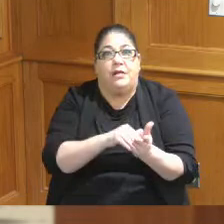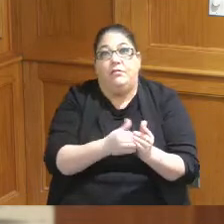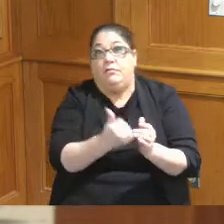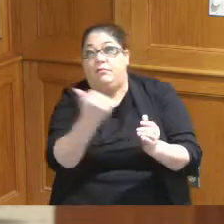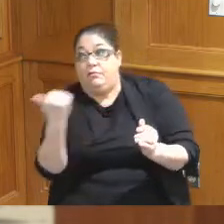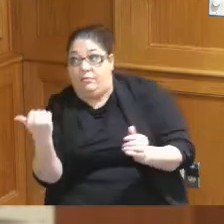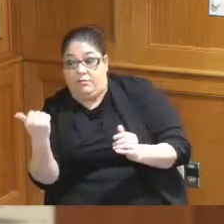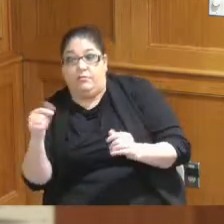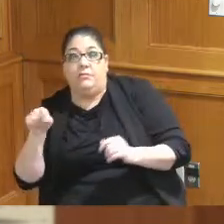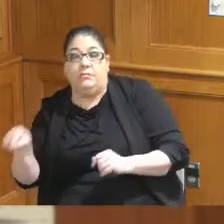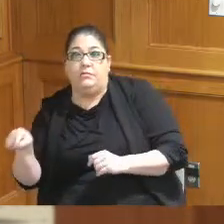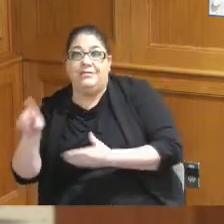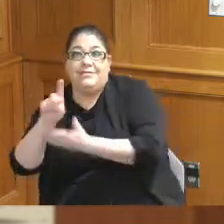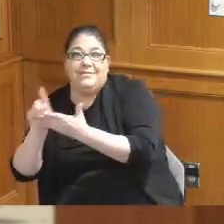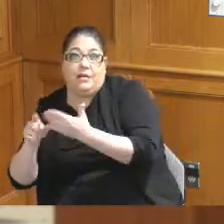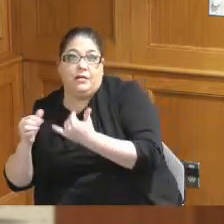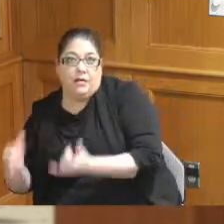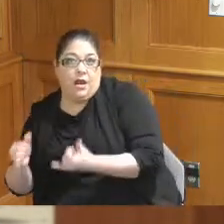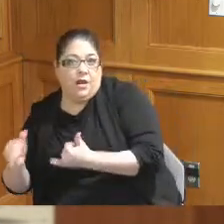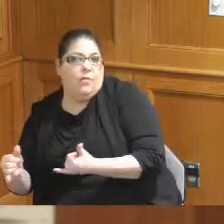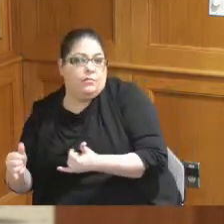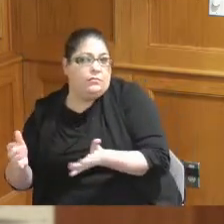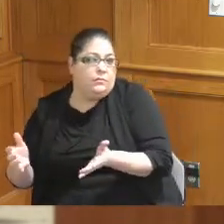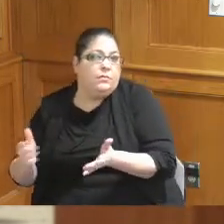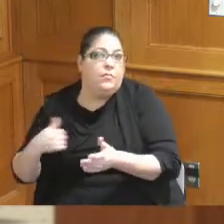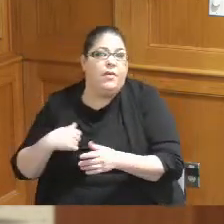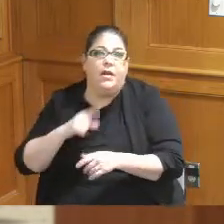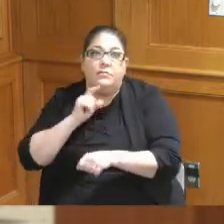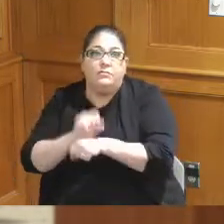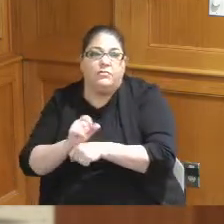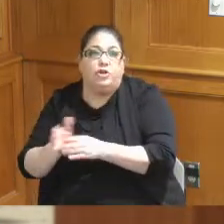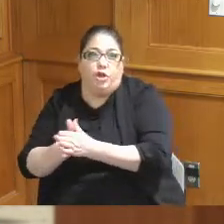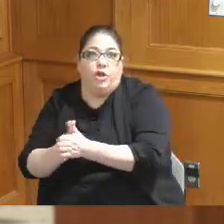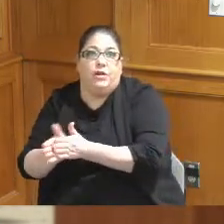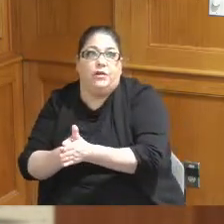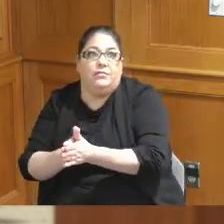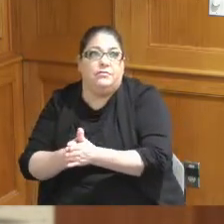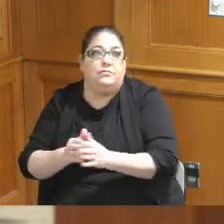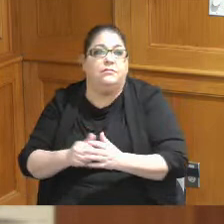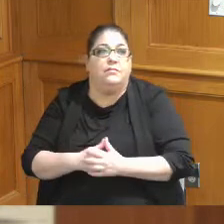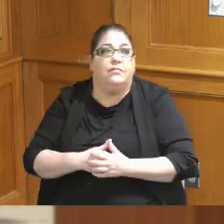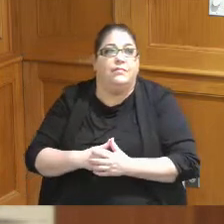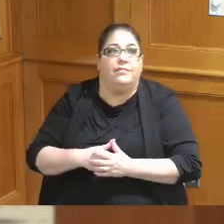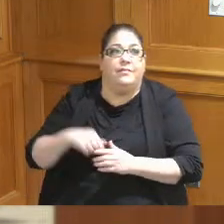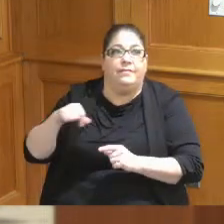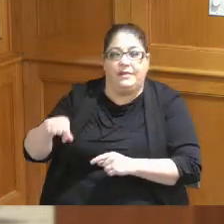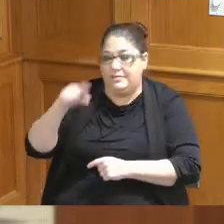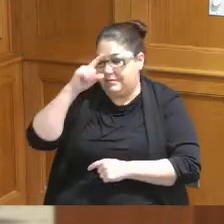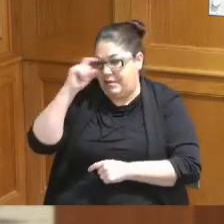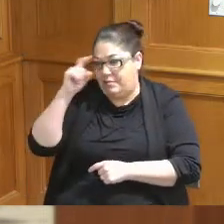or designing now but in Earnest all through this summer and so that we are in a position